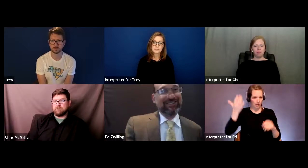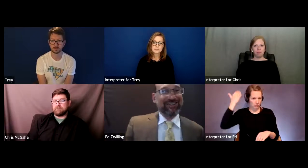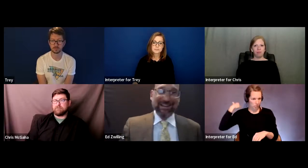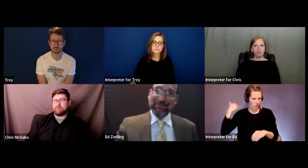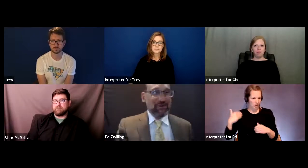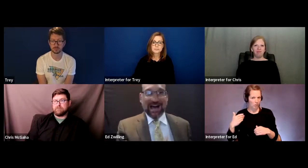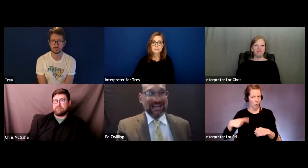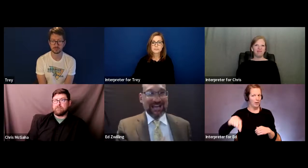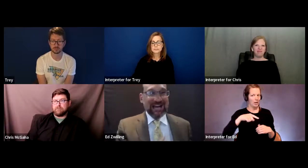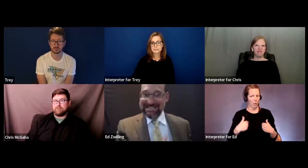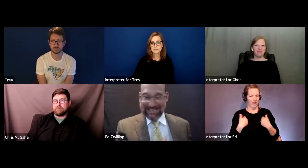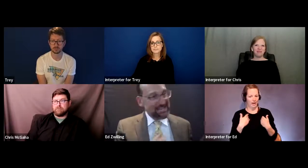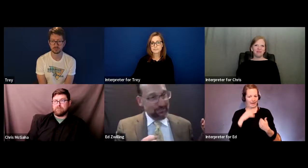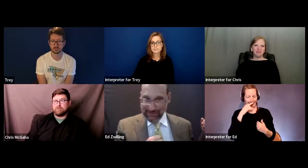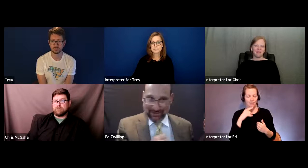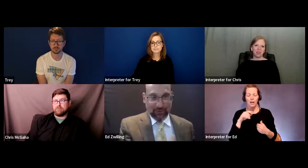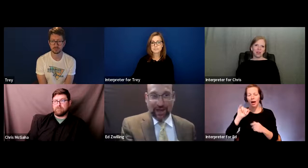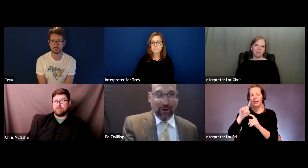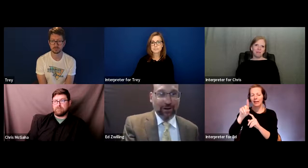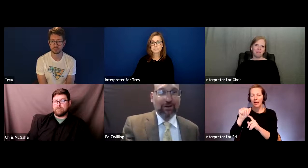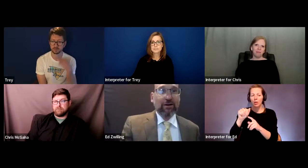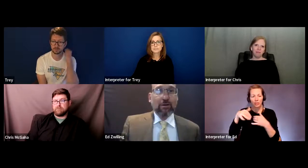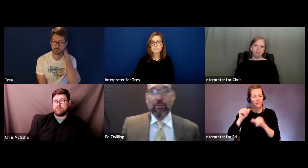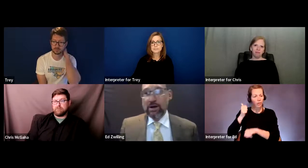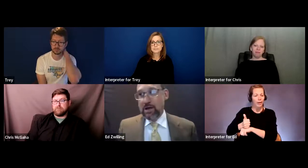though the IDEA was still there.